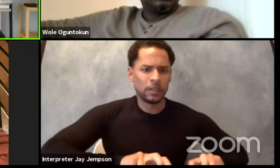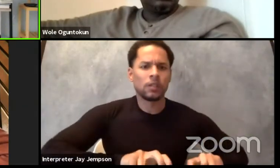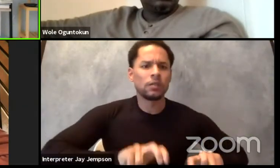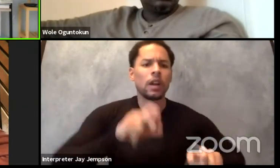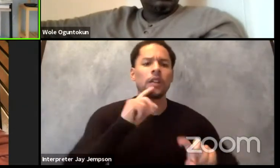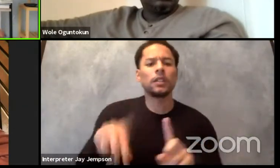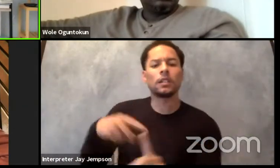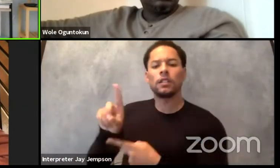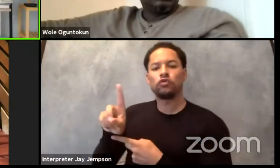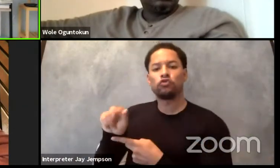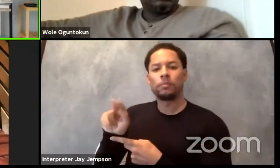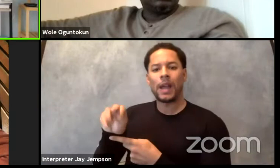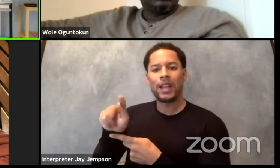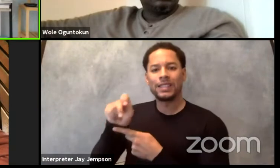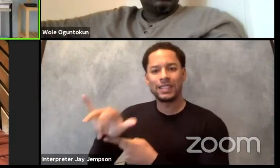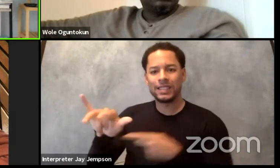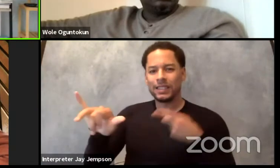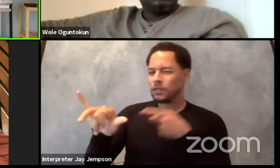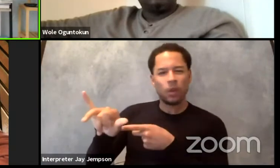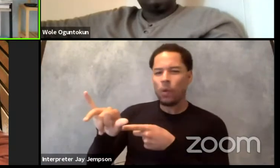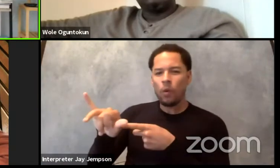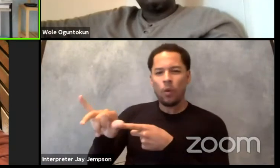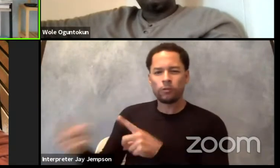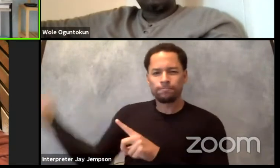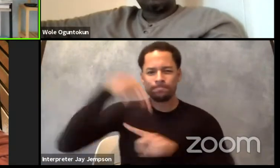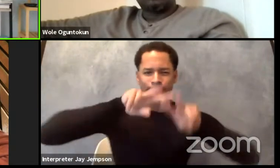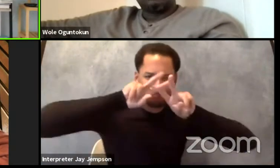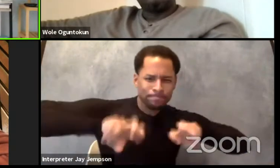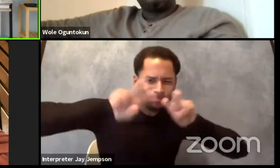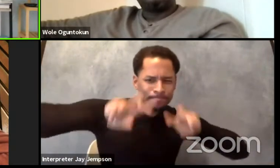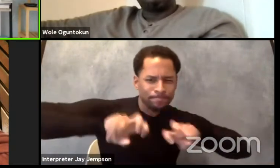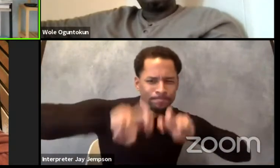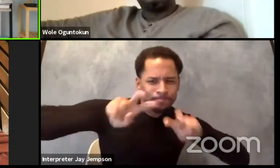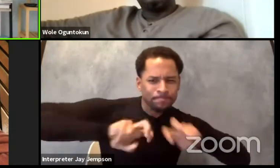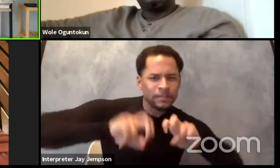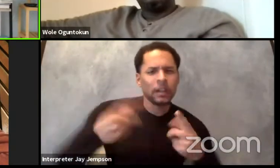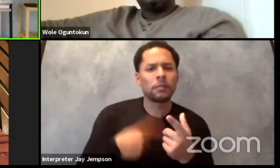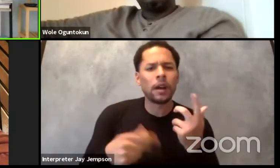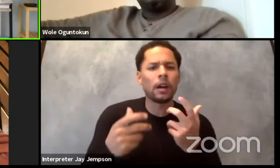to really go deep into starting talking about really bigger issues and we're gonna come to that.